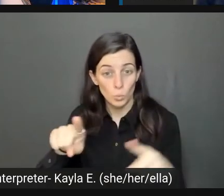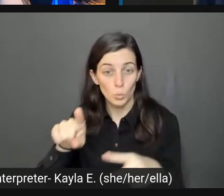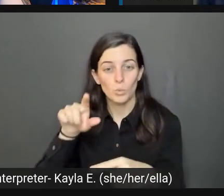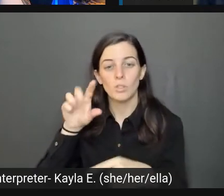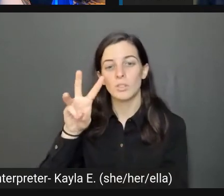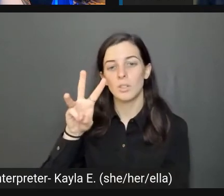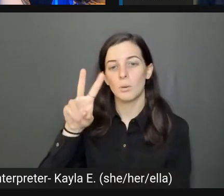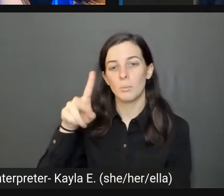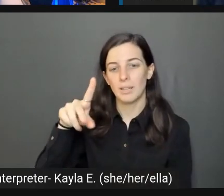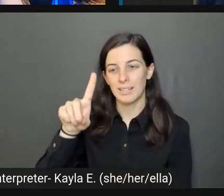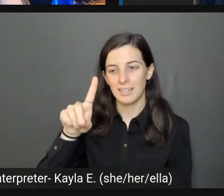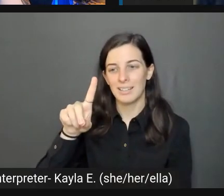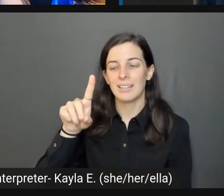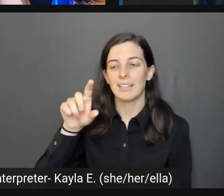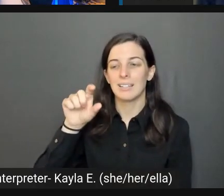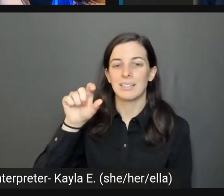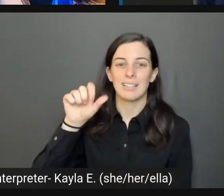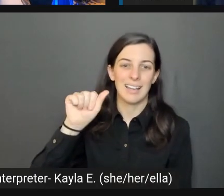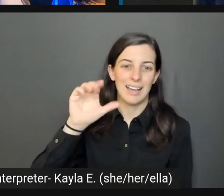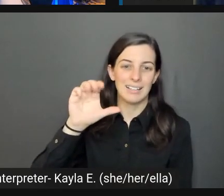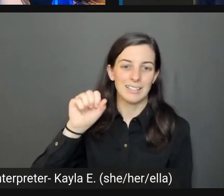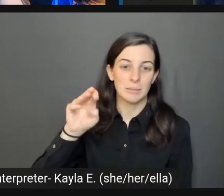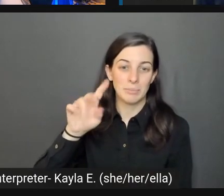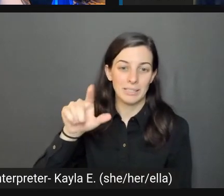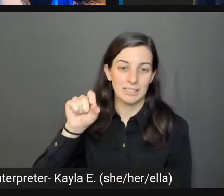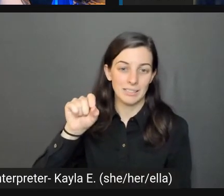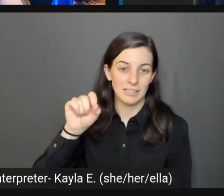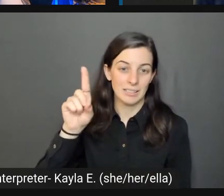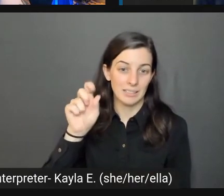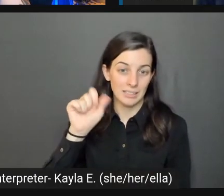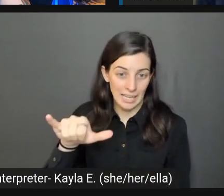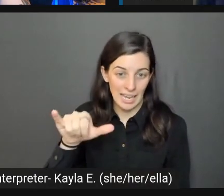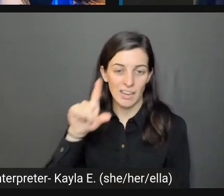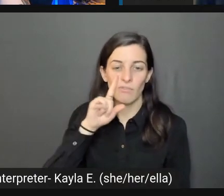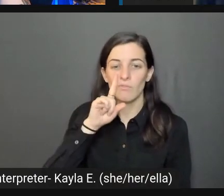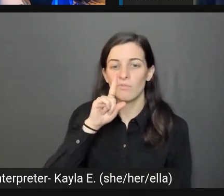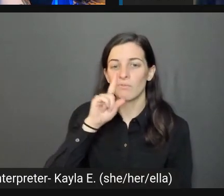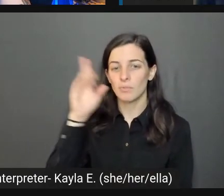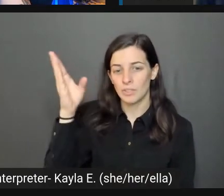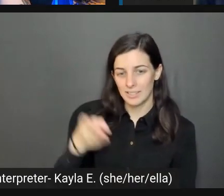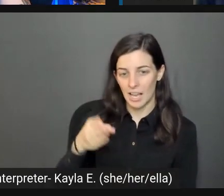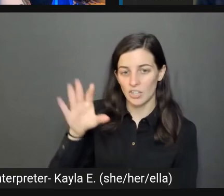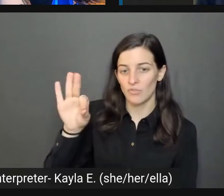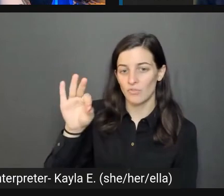to provide anonymous feedback for our speakers on their presentation.